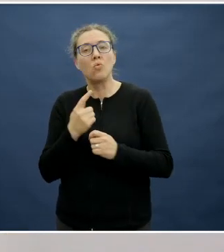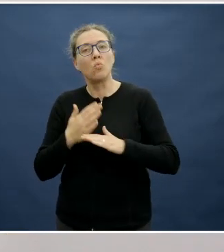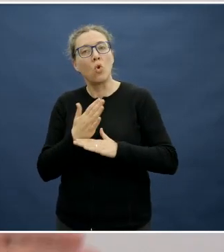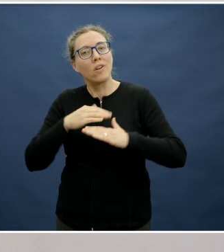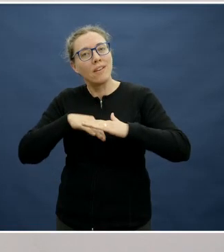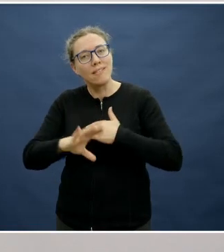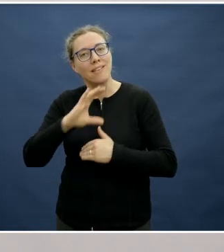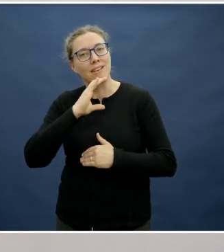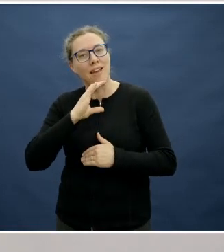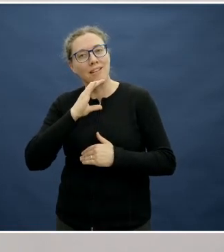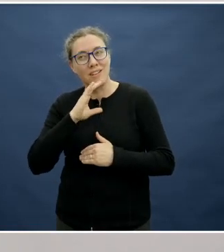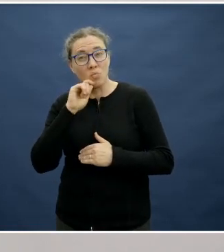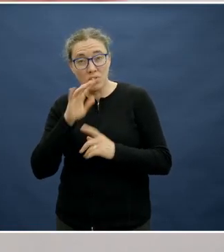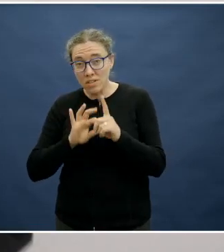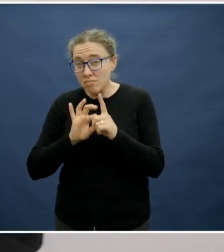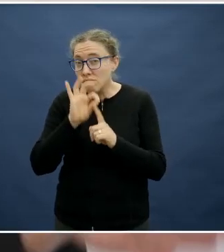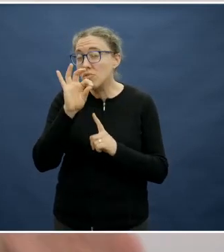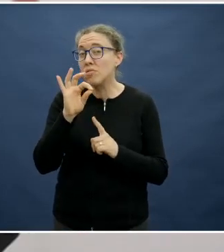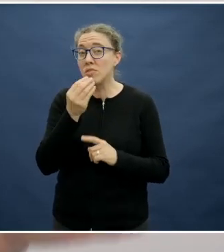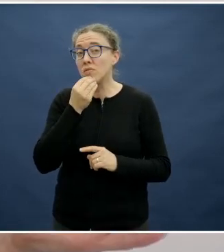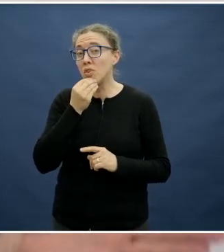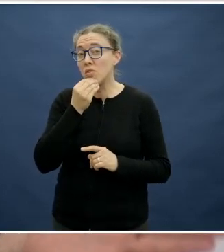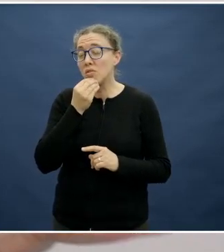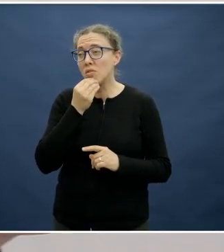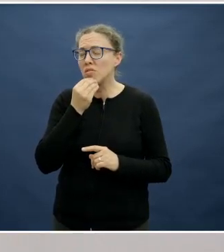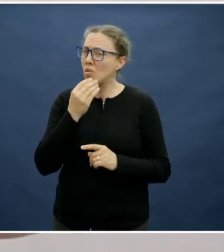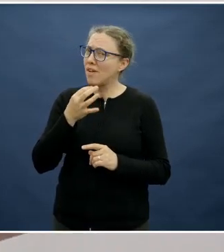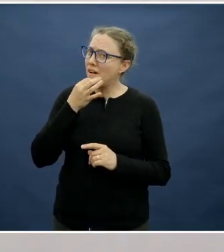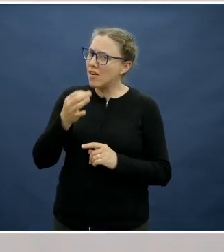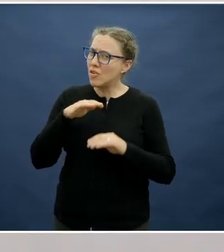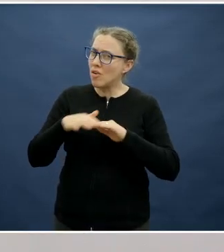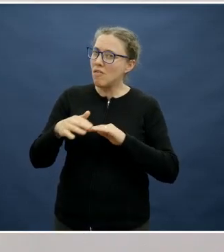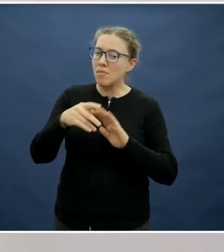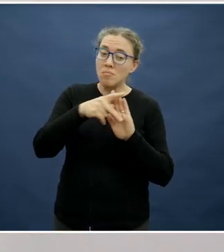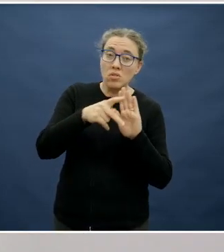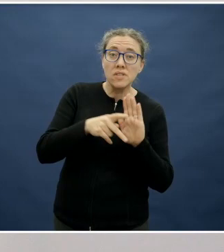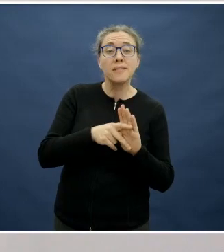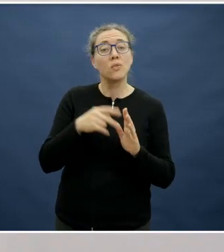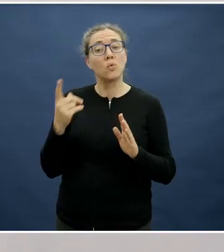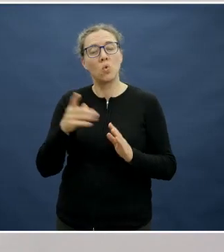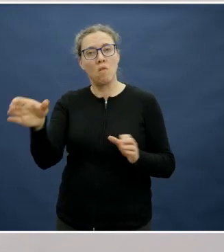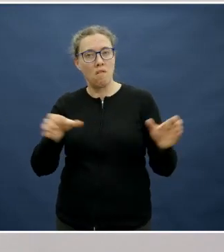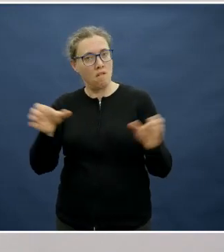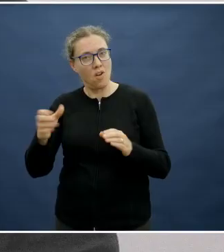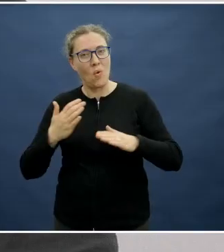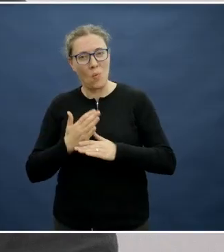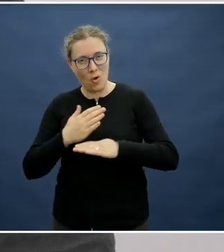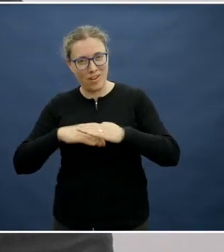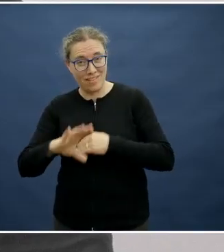Your thoughts on the school canteen policies, staffing, how important is that? I have some strong thoughts on that, to be perfectly honest.